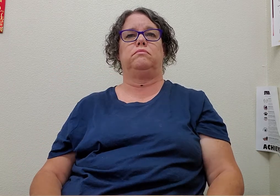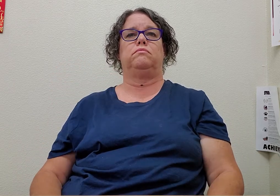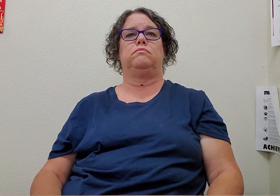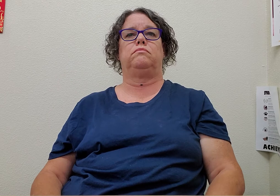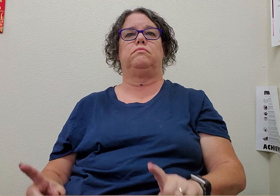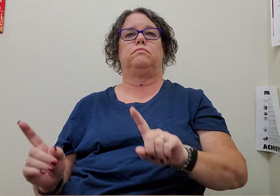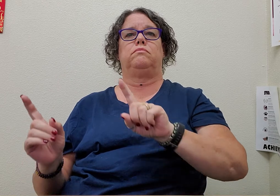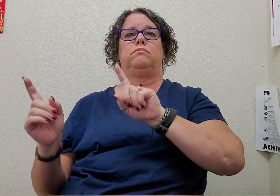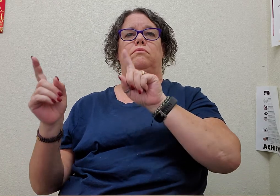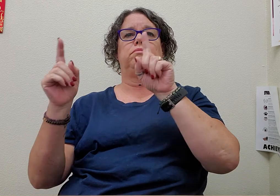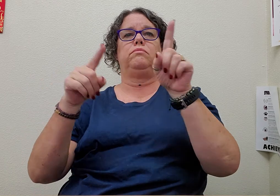go-to (a place)